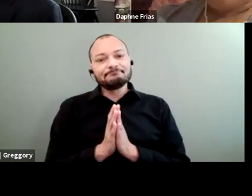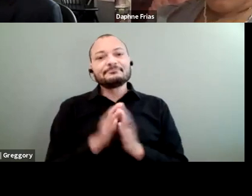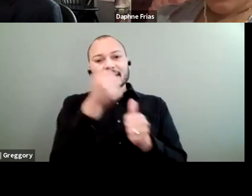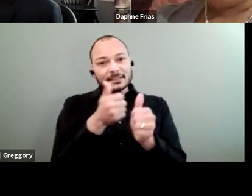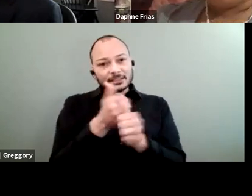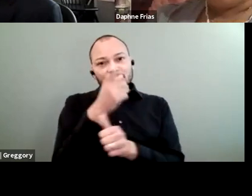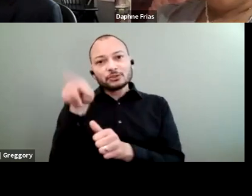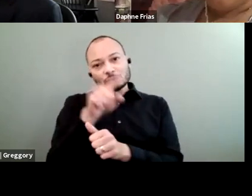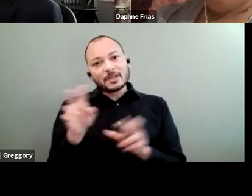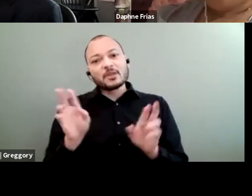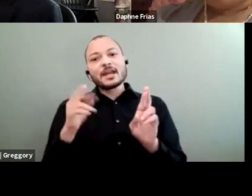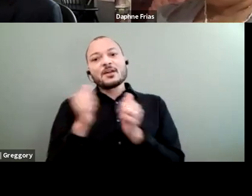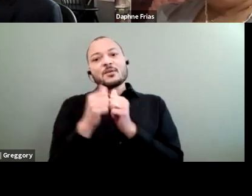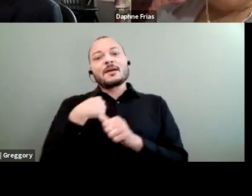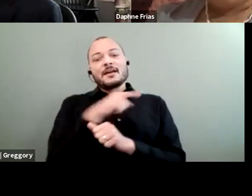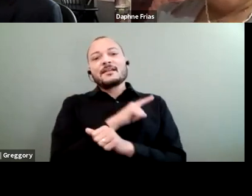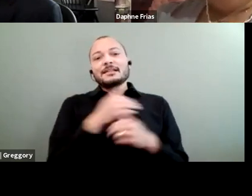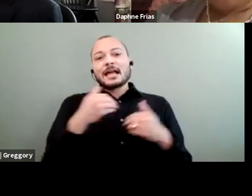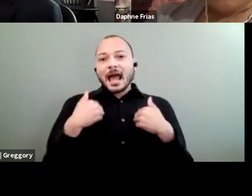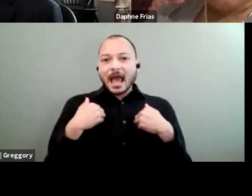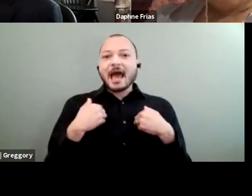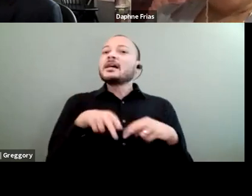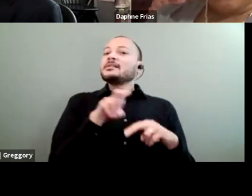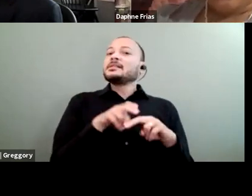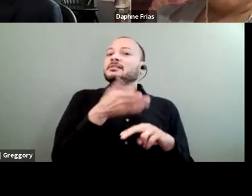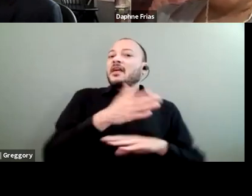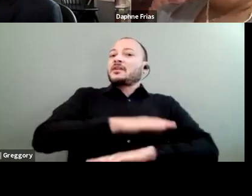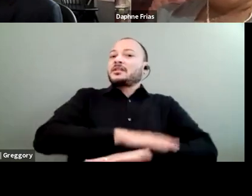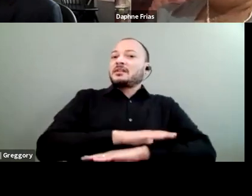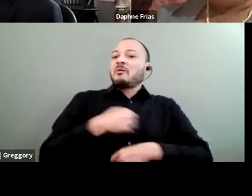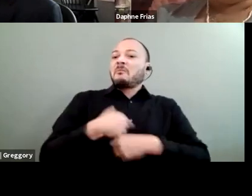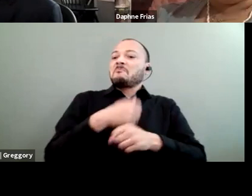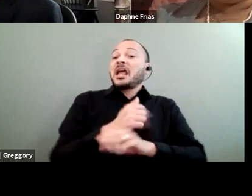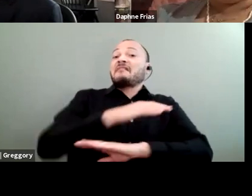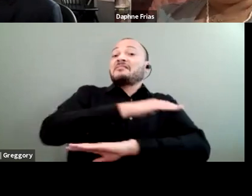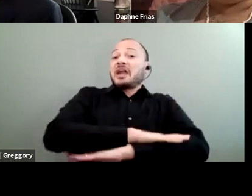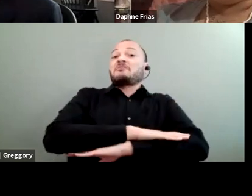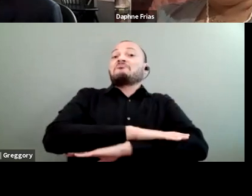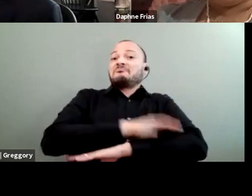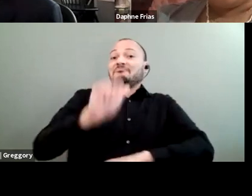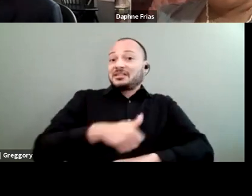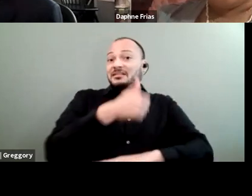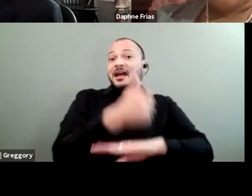to have seats at the table, to make the tables that need to be made, and to push your funding